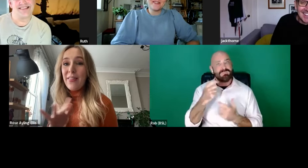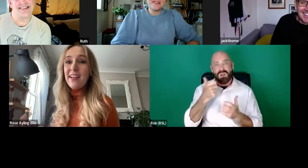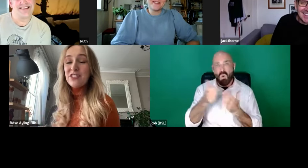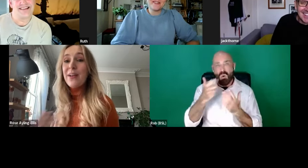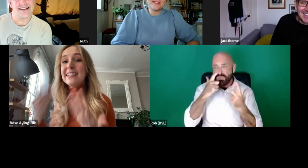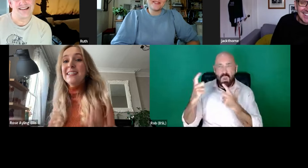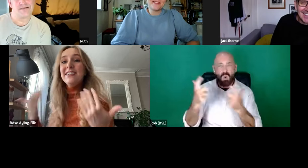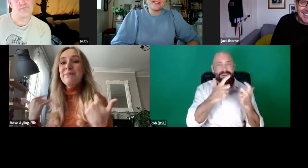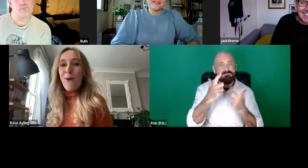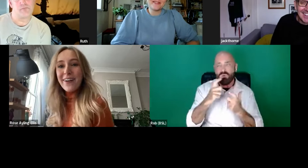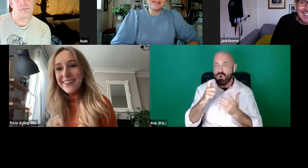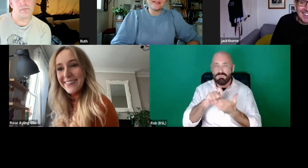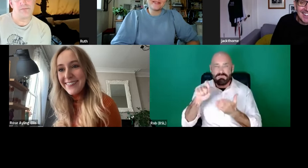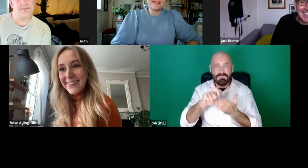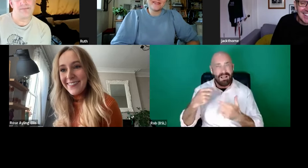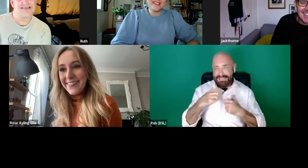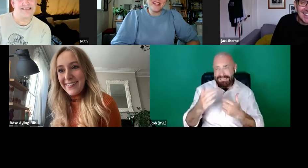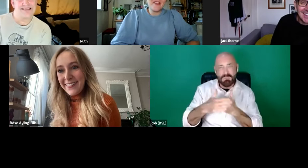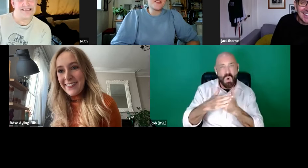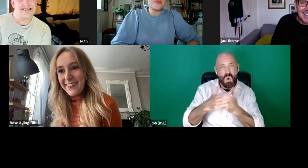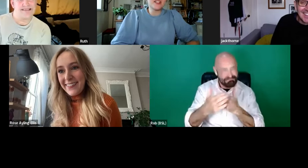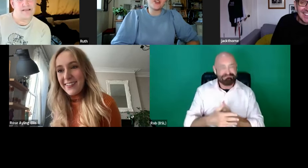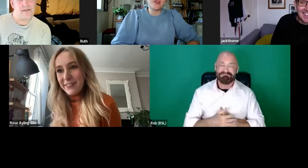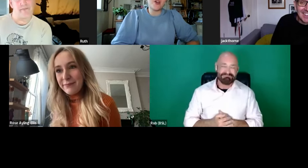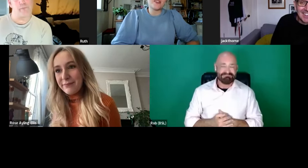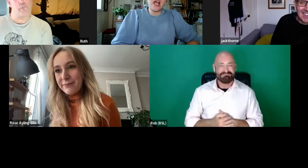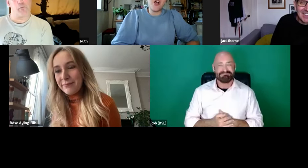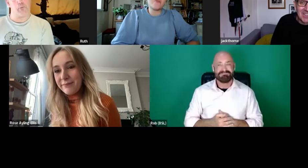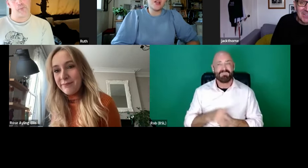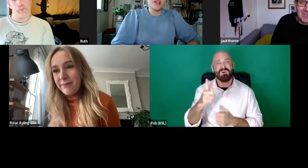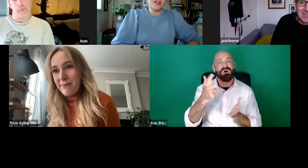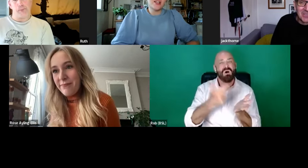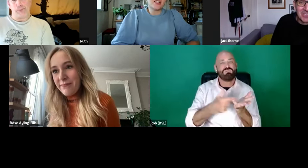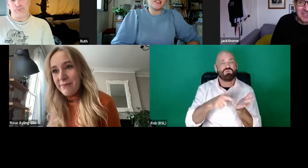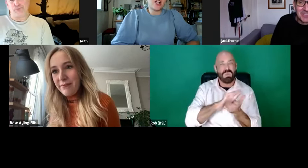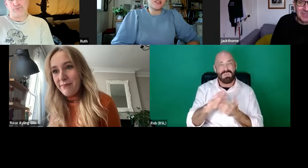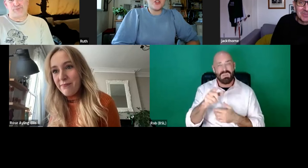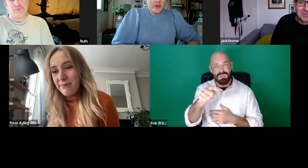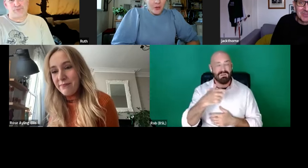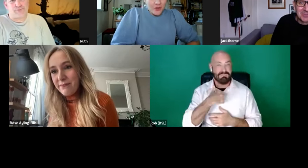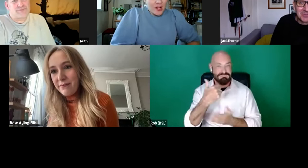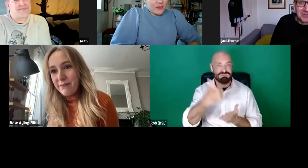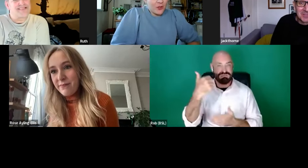So I need more. And that's really good because Jack didn't know that I was a writer for a